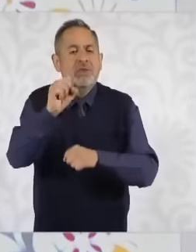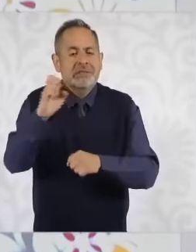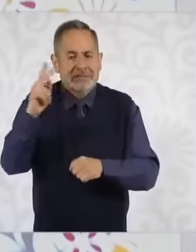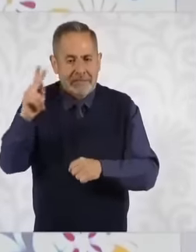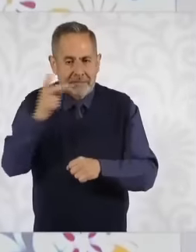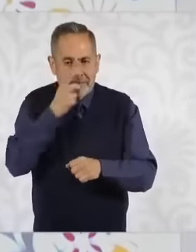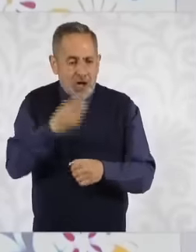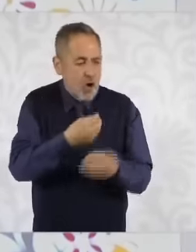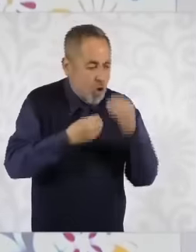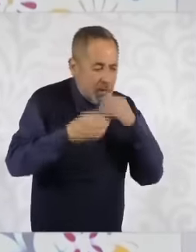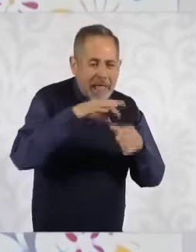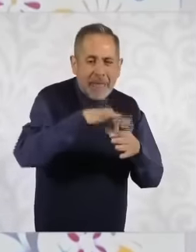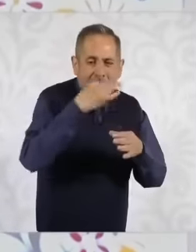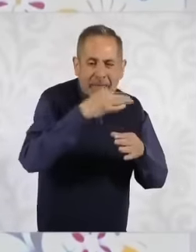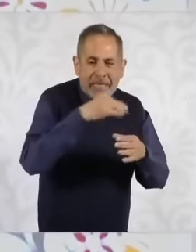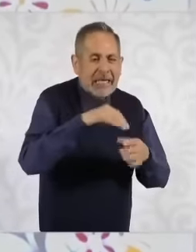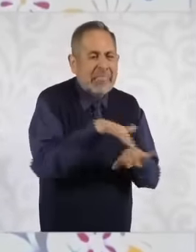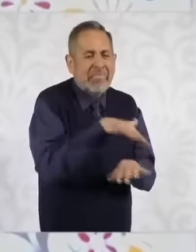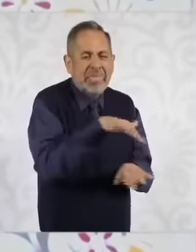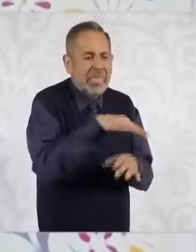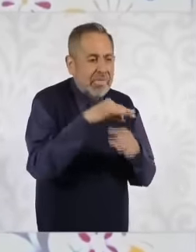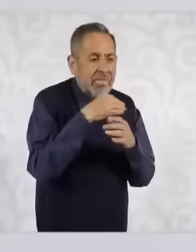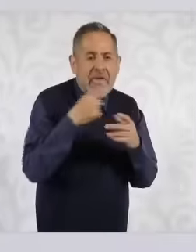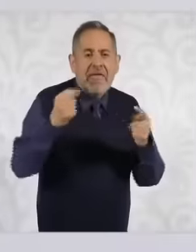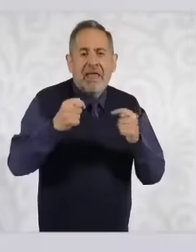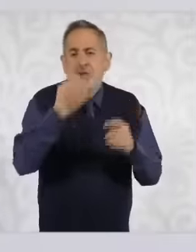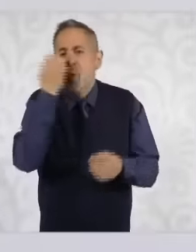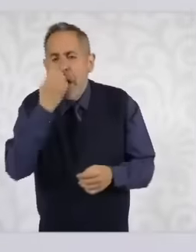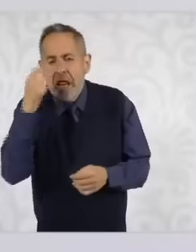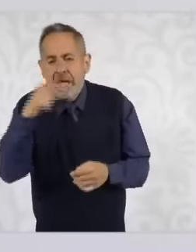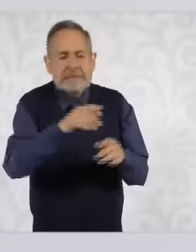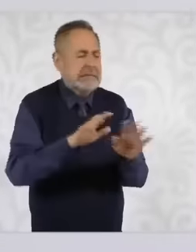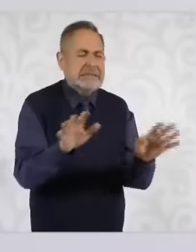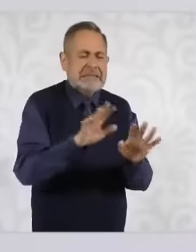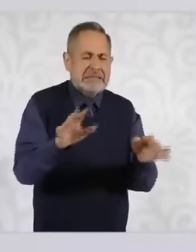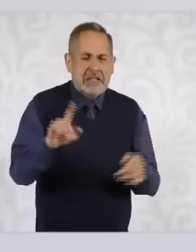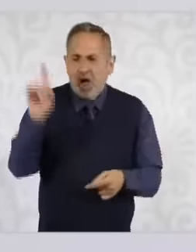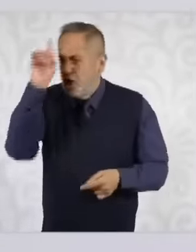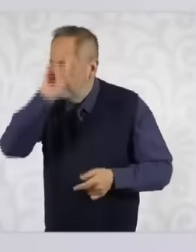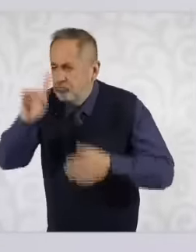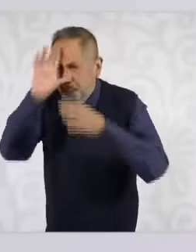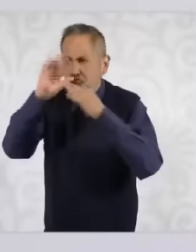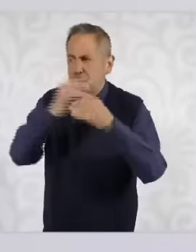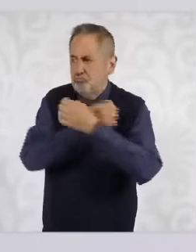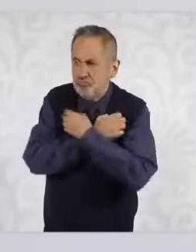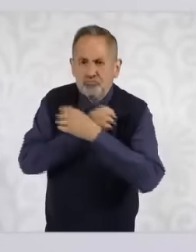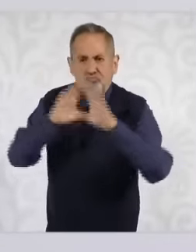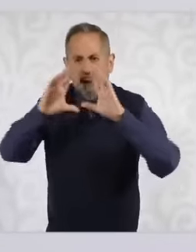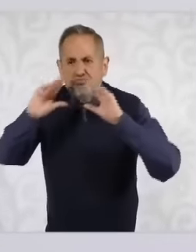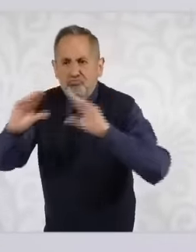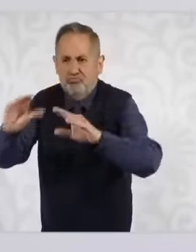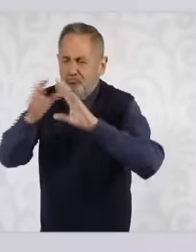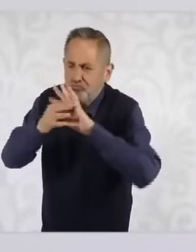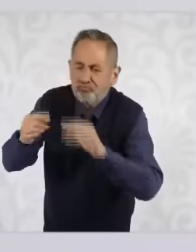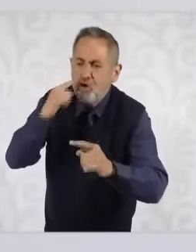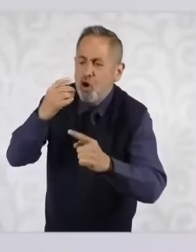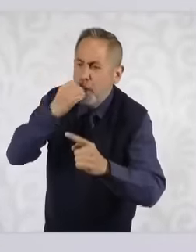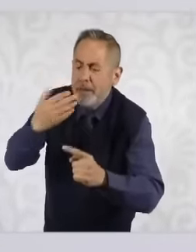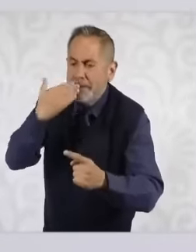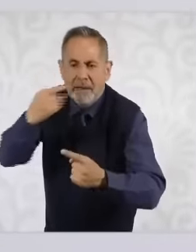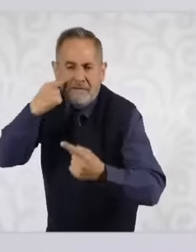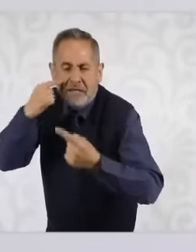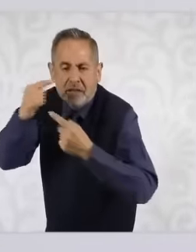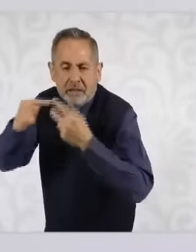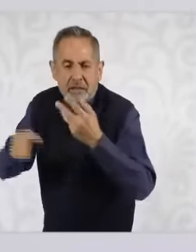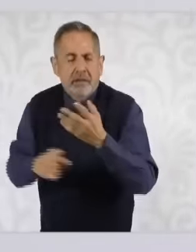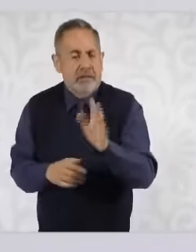junk foods and carrying out a very strong education campaign. It is not that they are going to prevent them from being